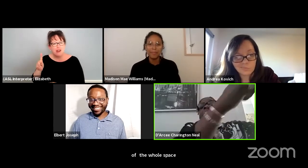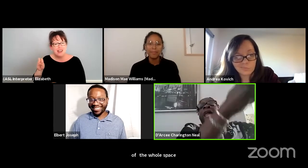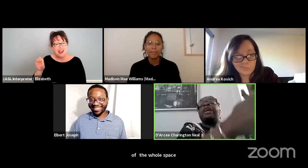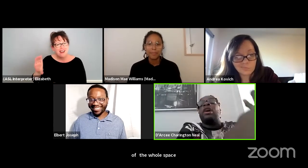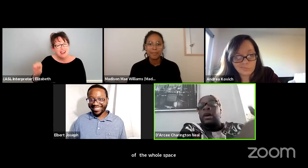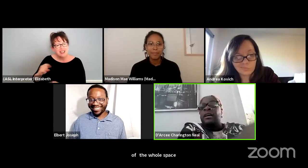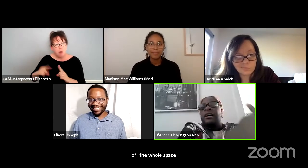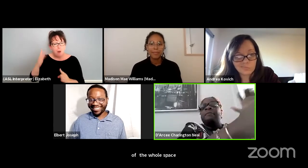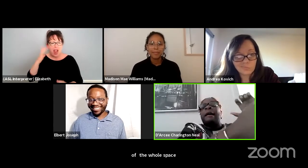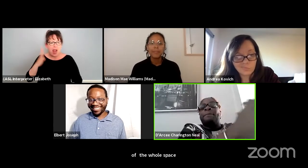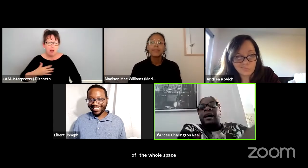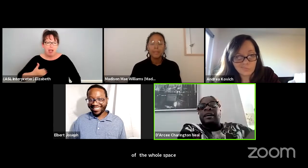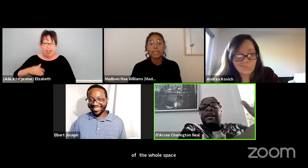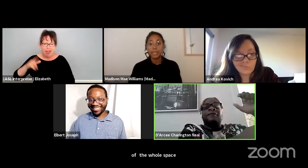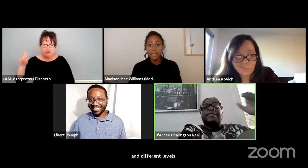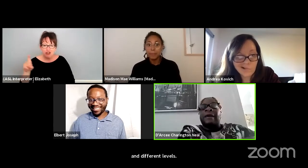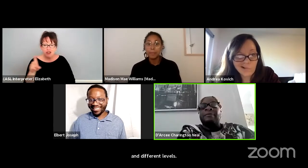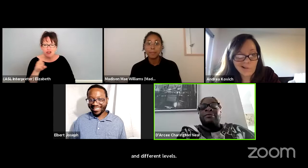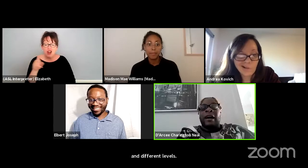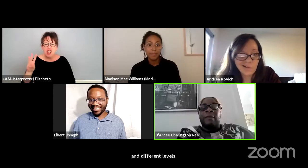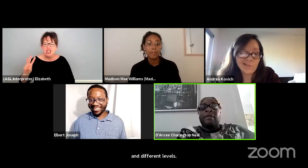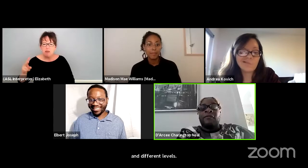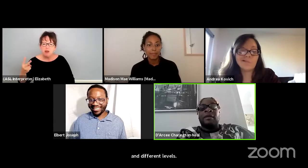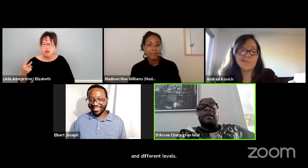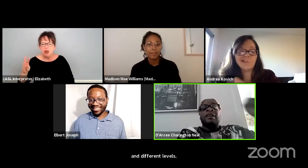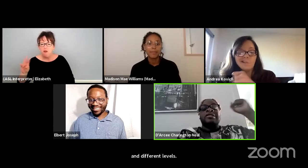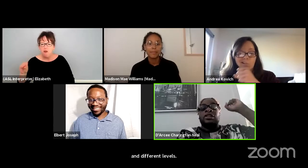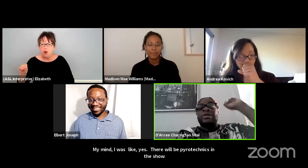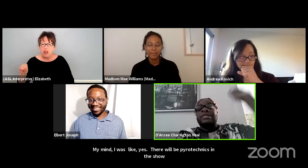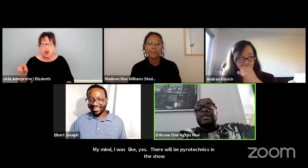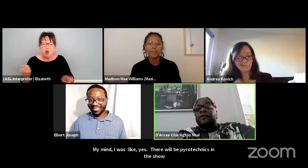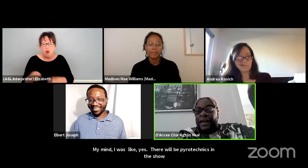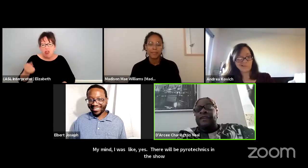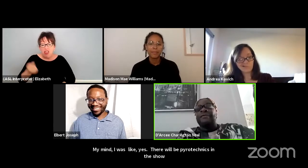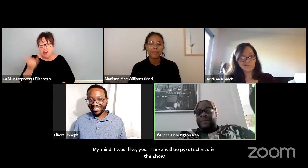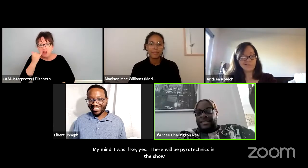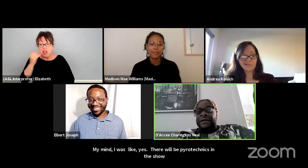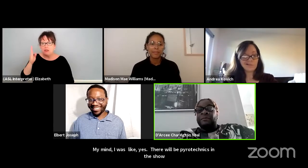and a lighter in my pocket if zombies were coming for me. So you would see flames